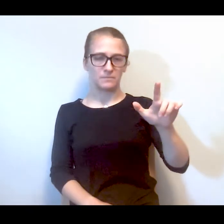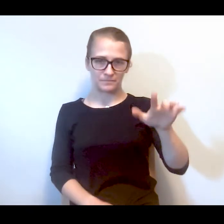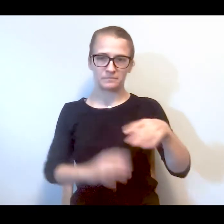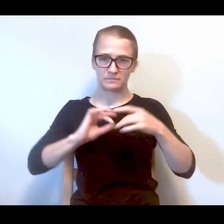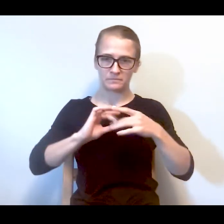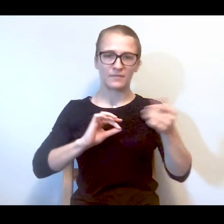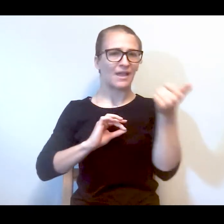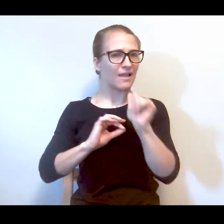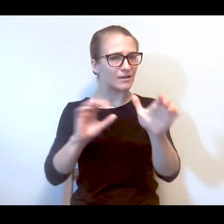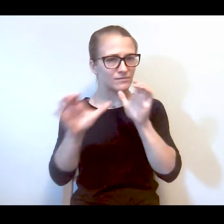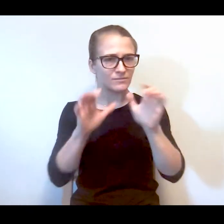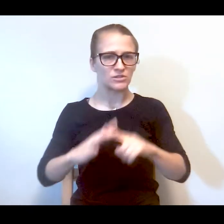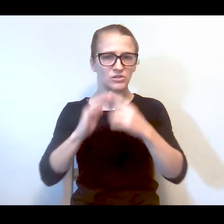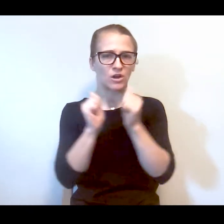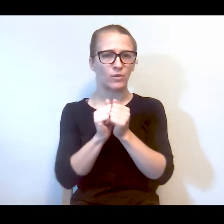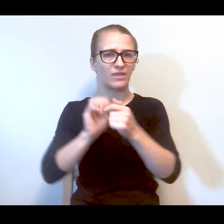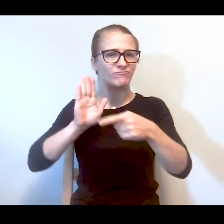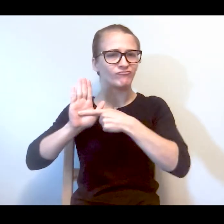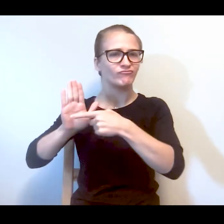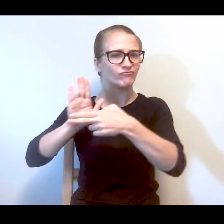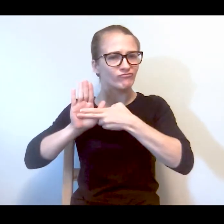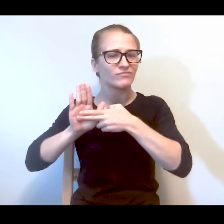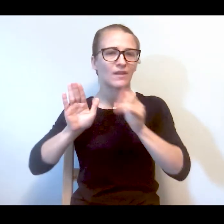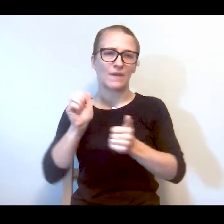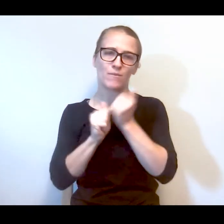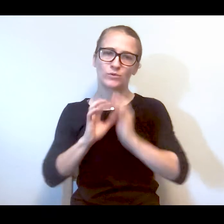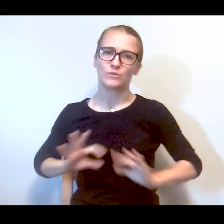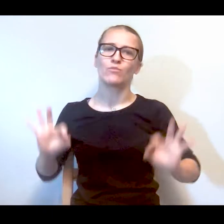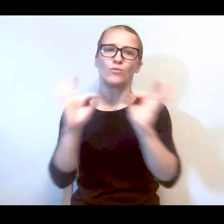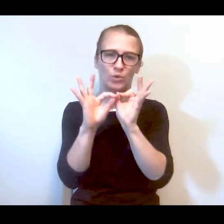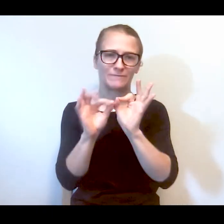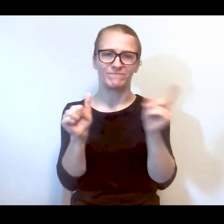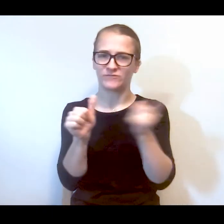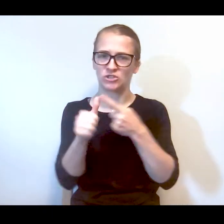mental health starting with the stigma aspect is probably the most important part. Particularly with